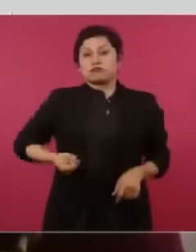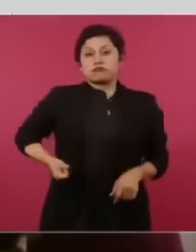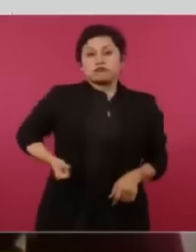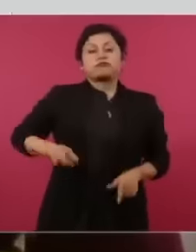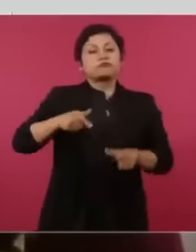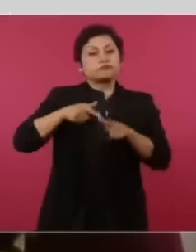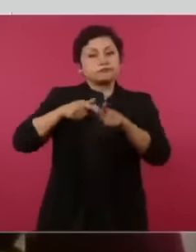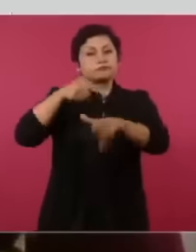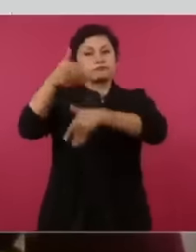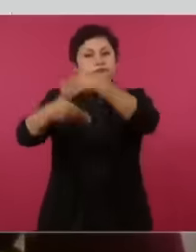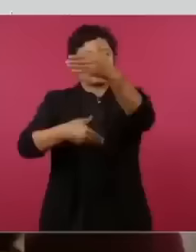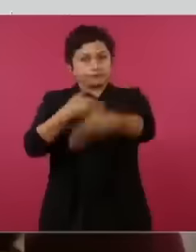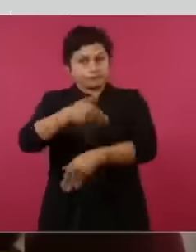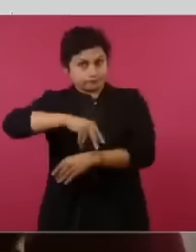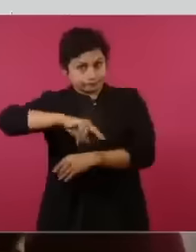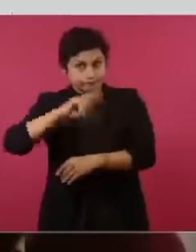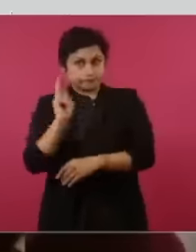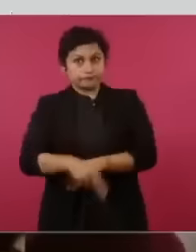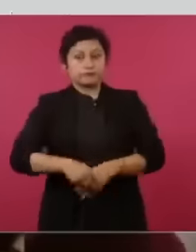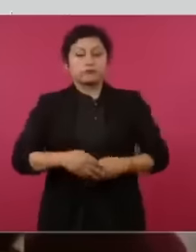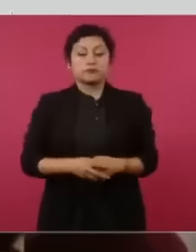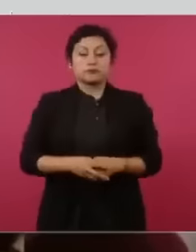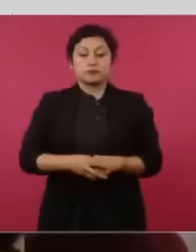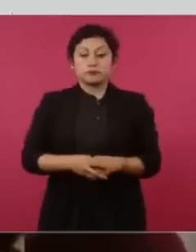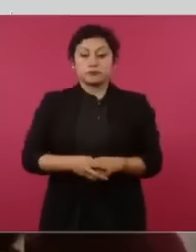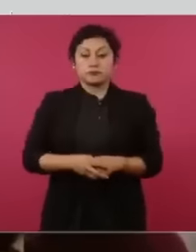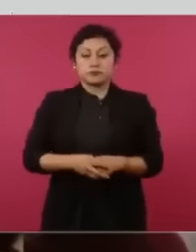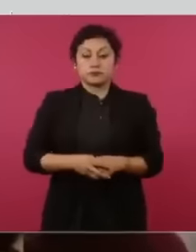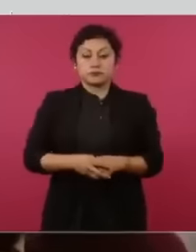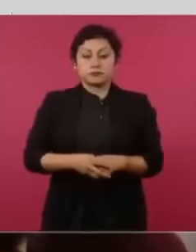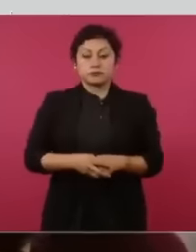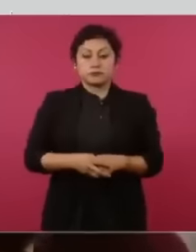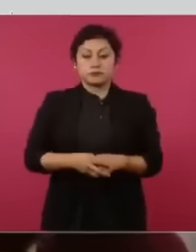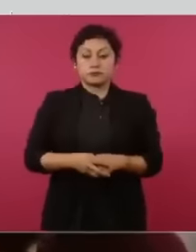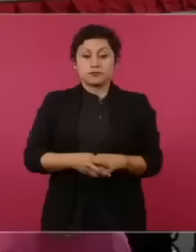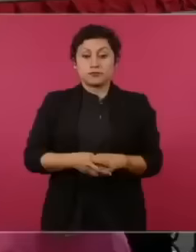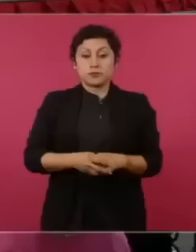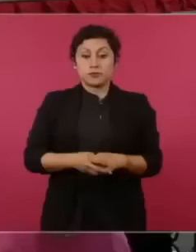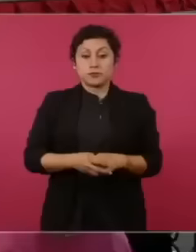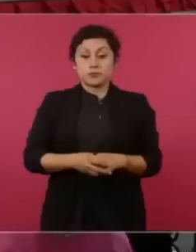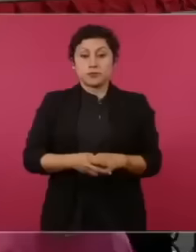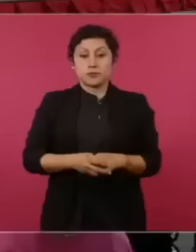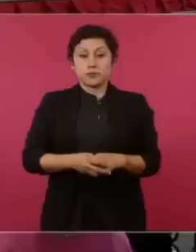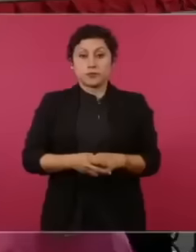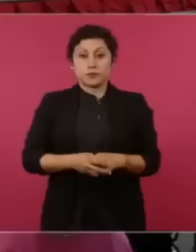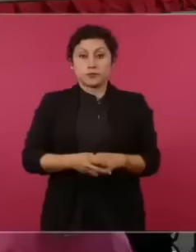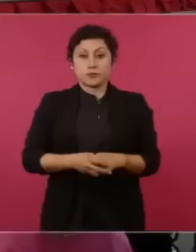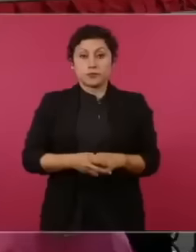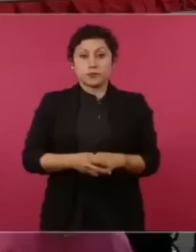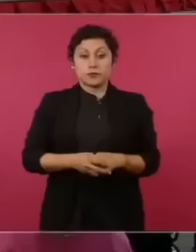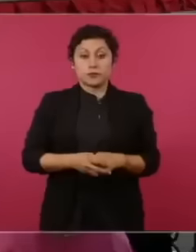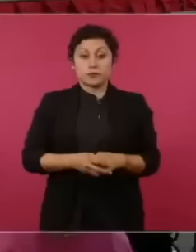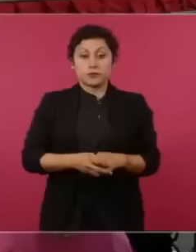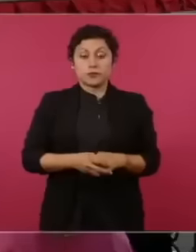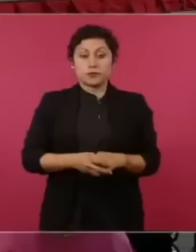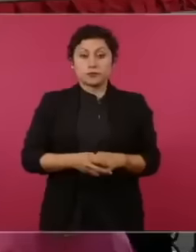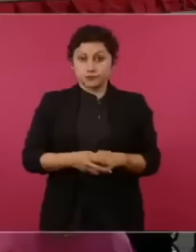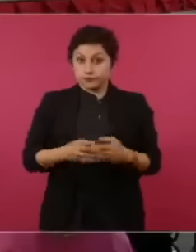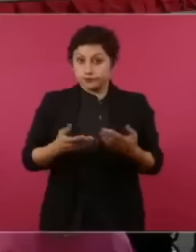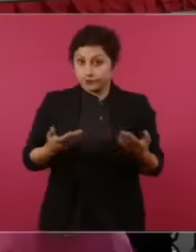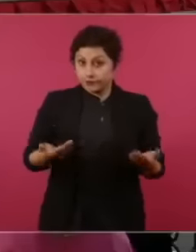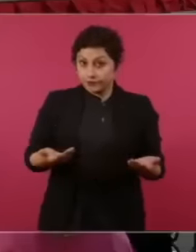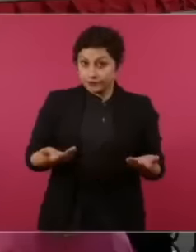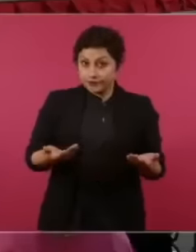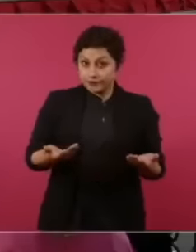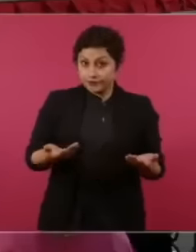true, yes, what happened yesterday